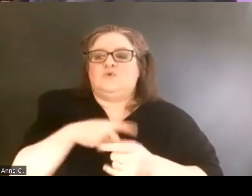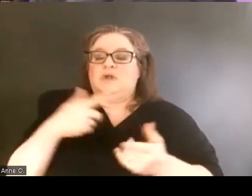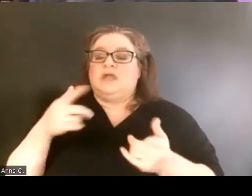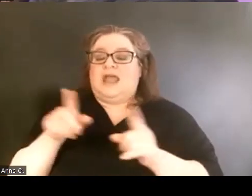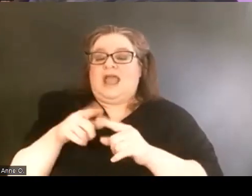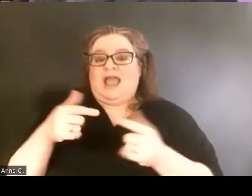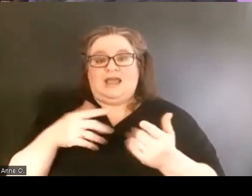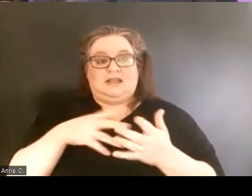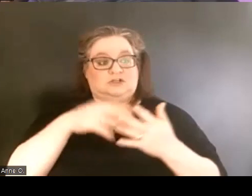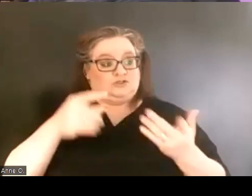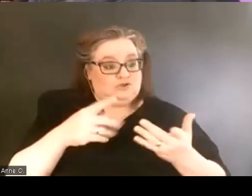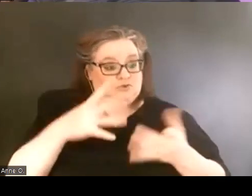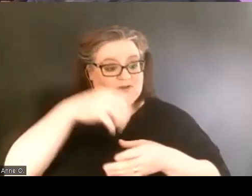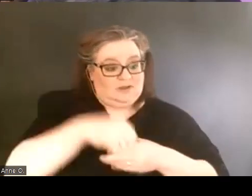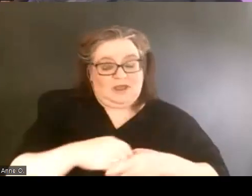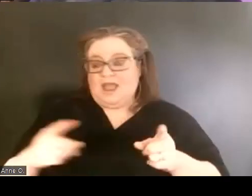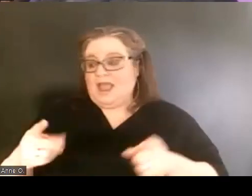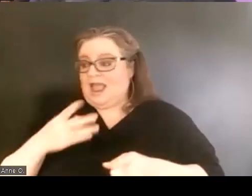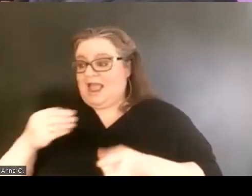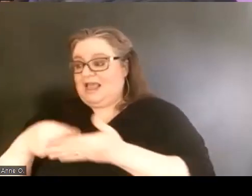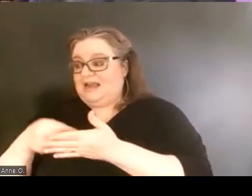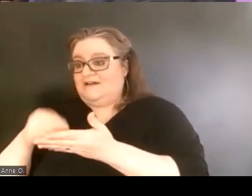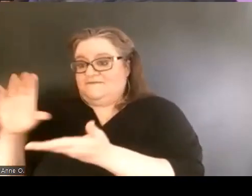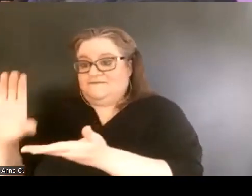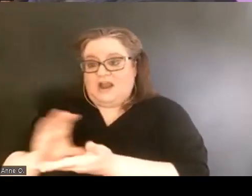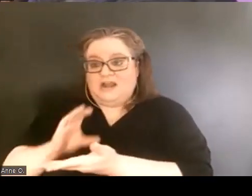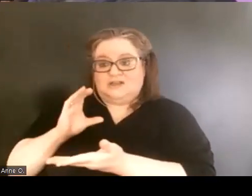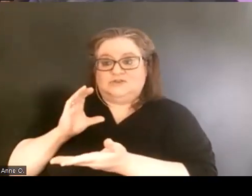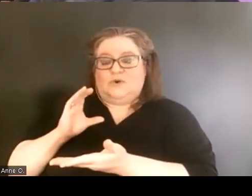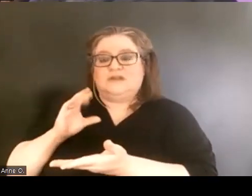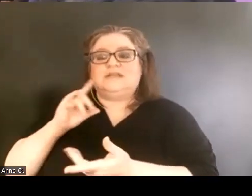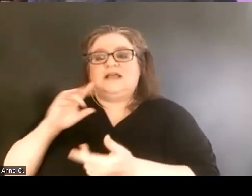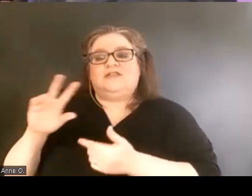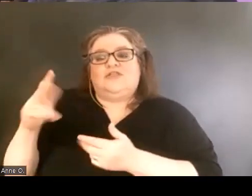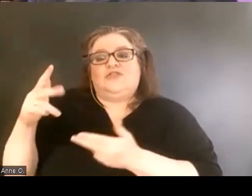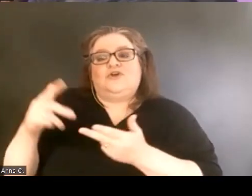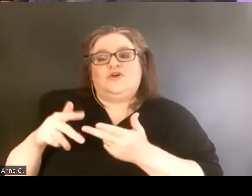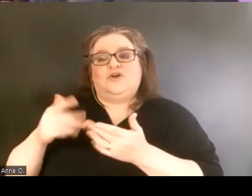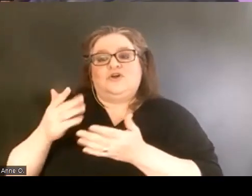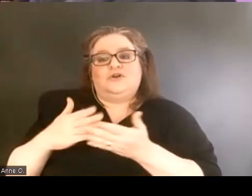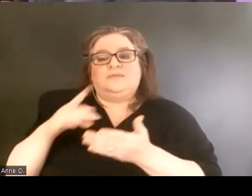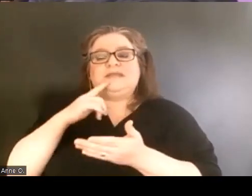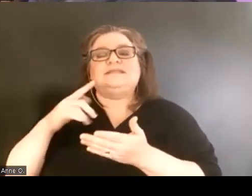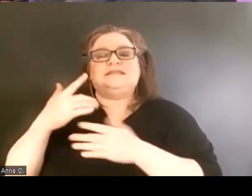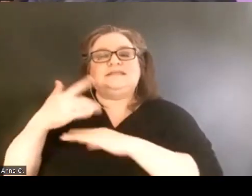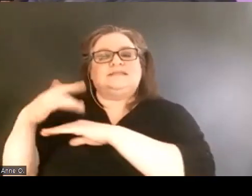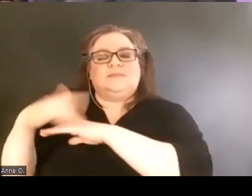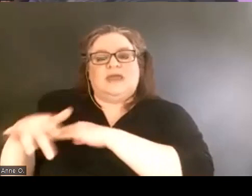And in 2017 the the third piece, it's also space. What does space look like?